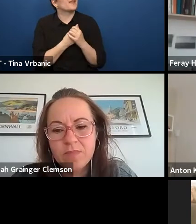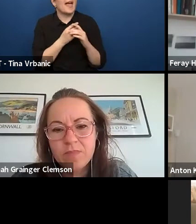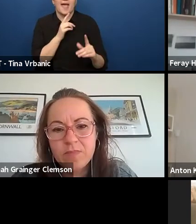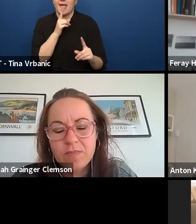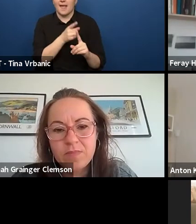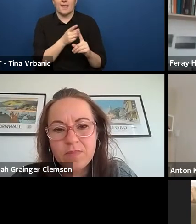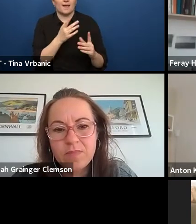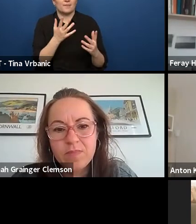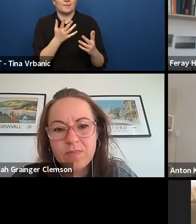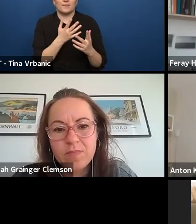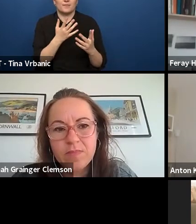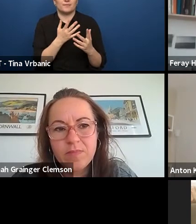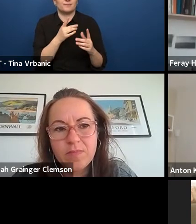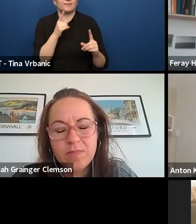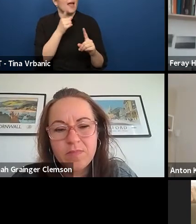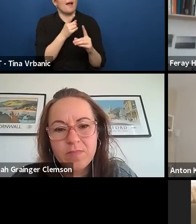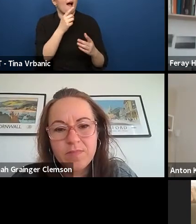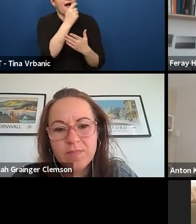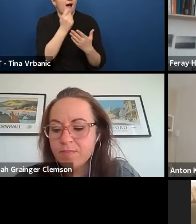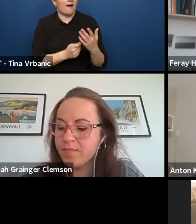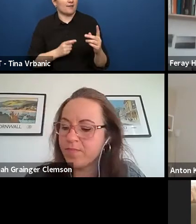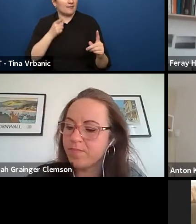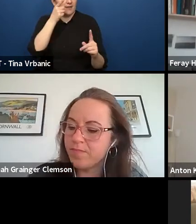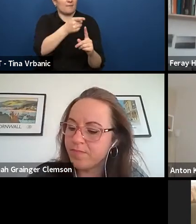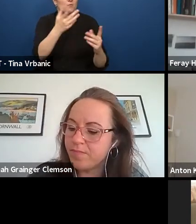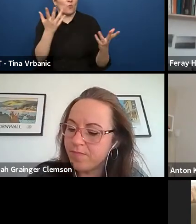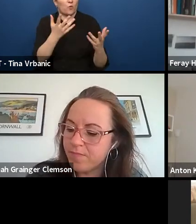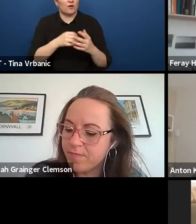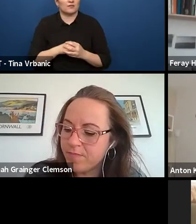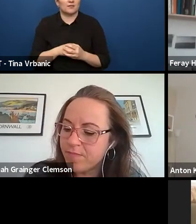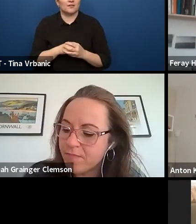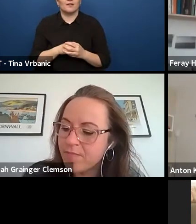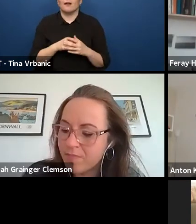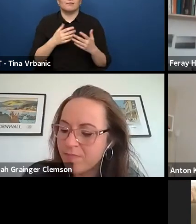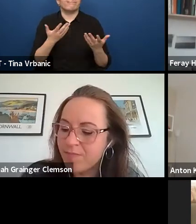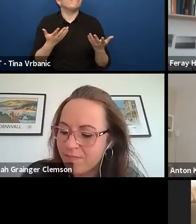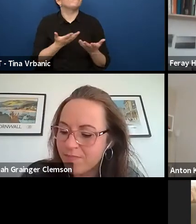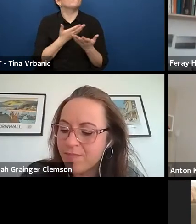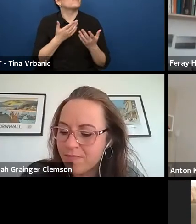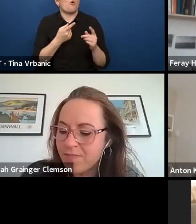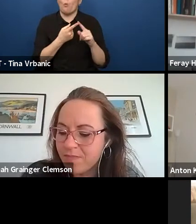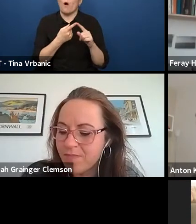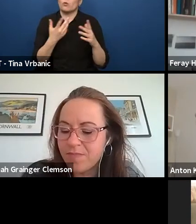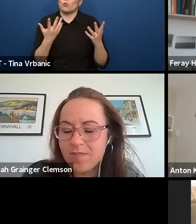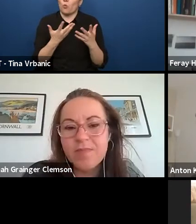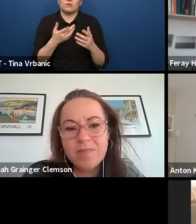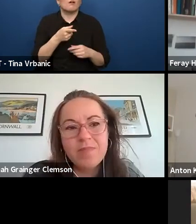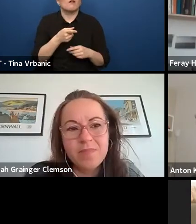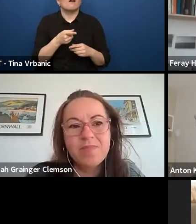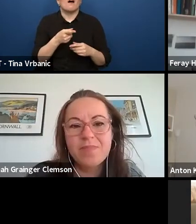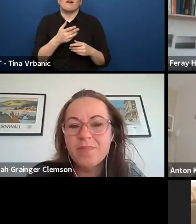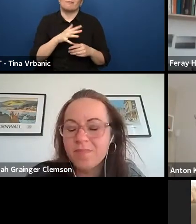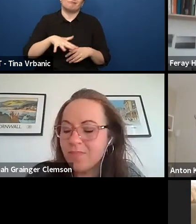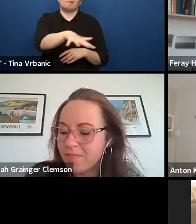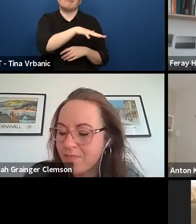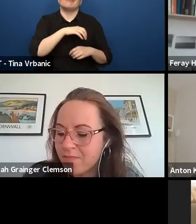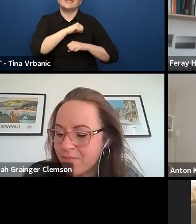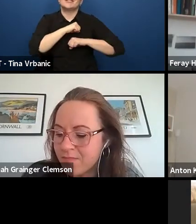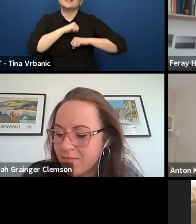of art is to give people a safe place while pushing them just a little bit out of their comfort zone.